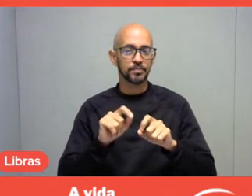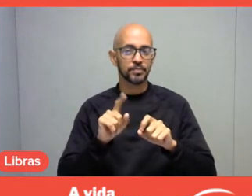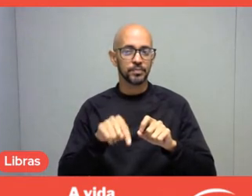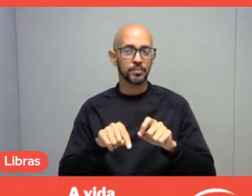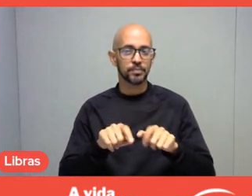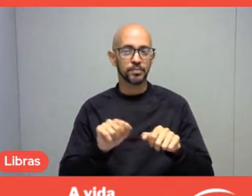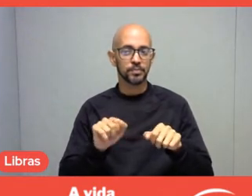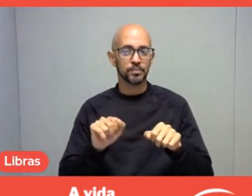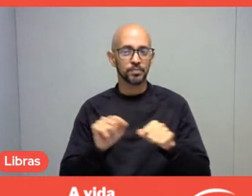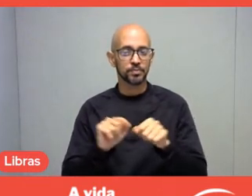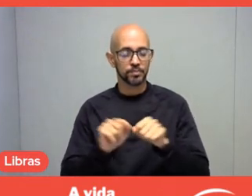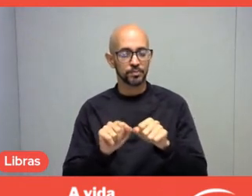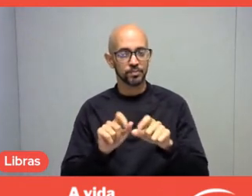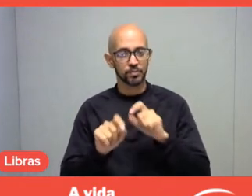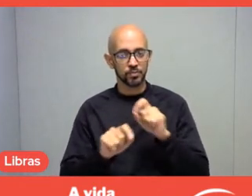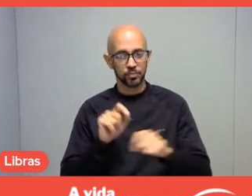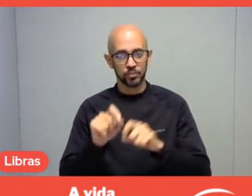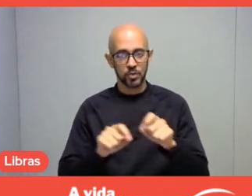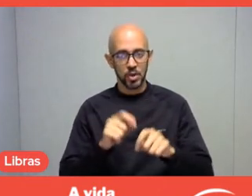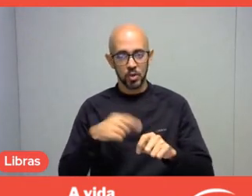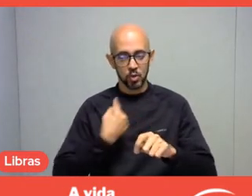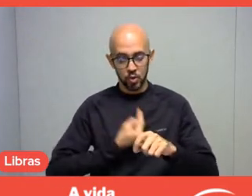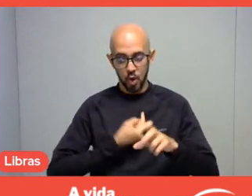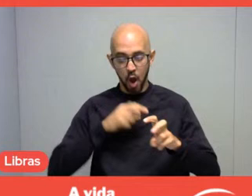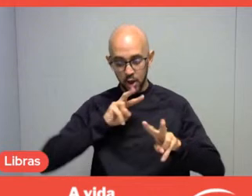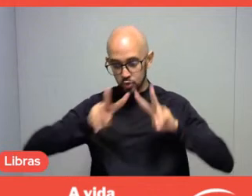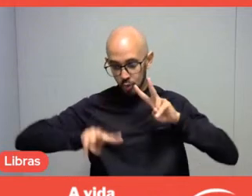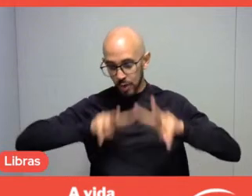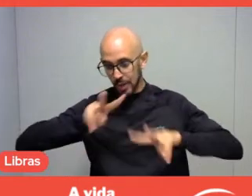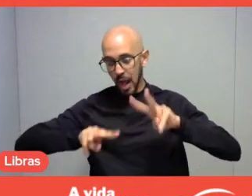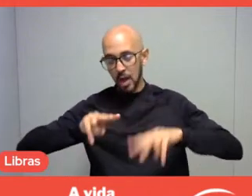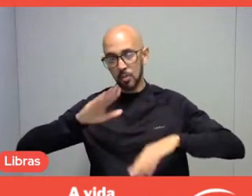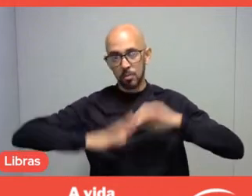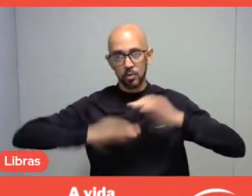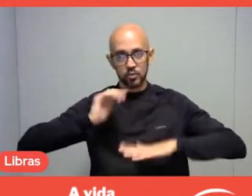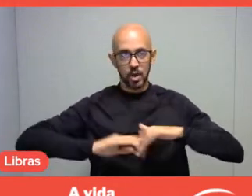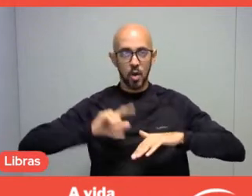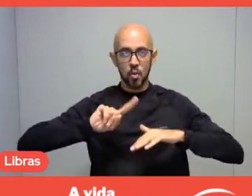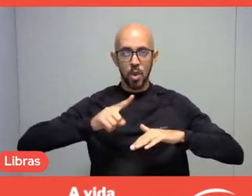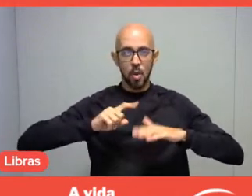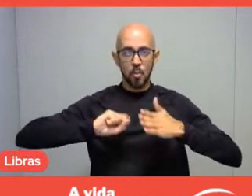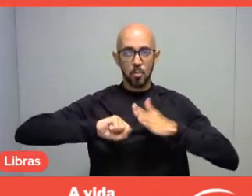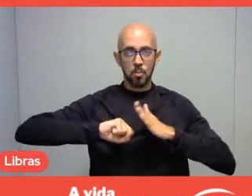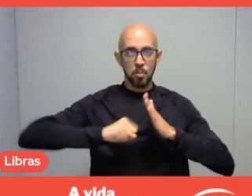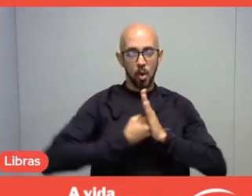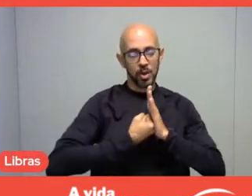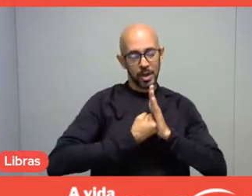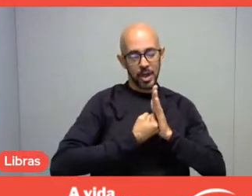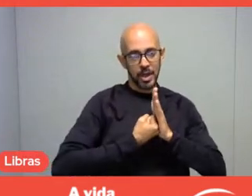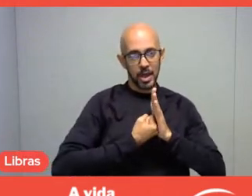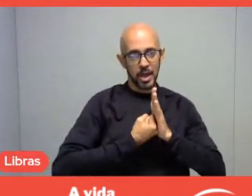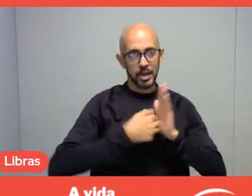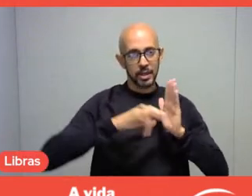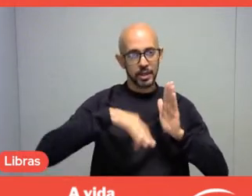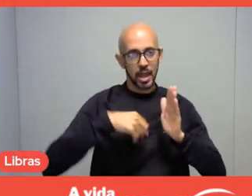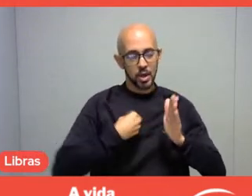our professional view does not block the view of those we're supposed to serve, of those who are there to receive.